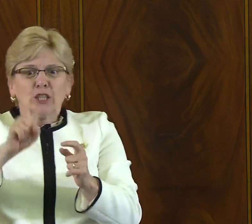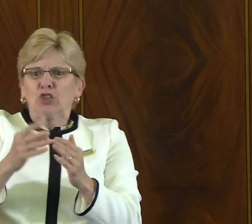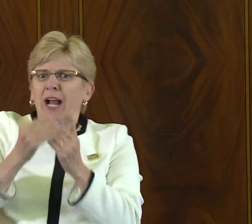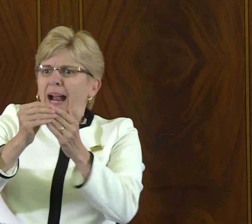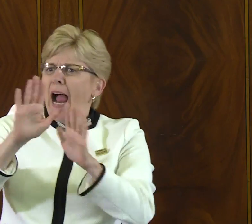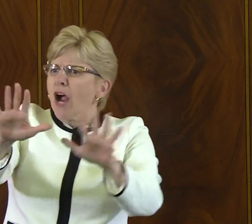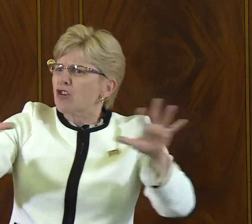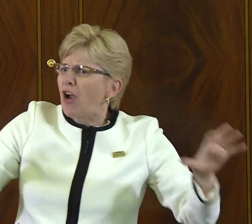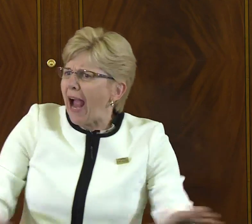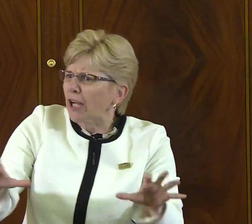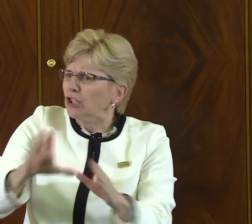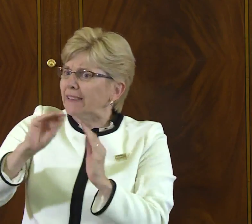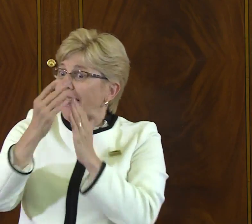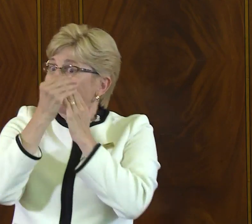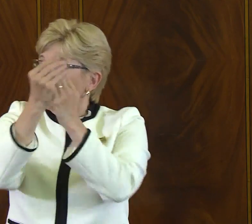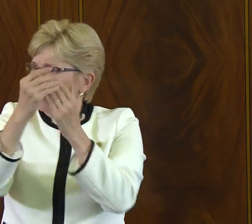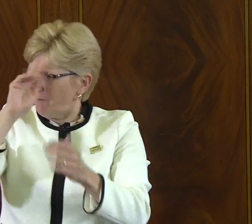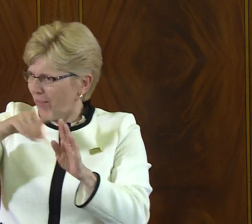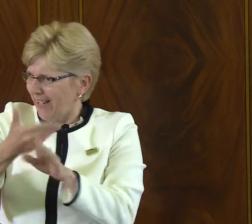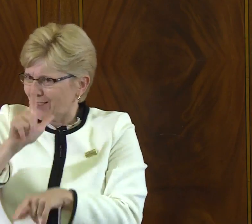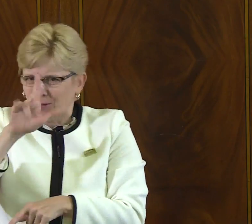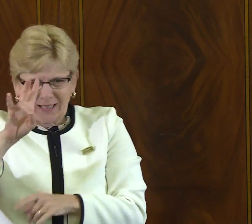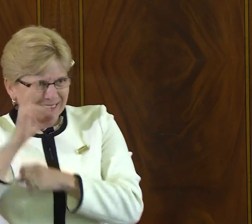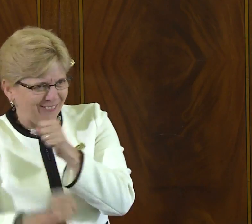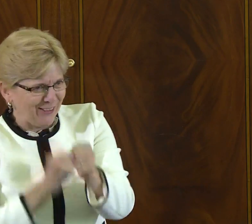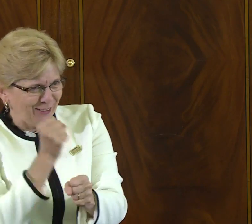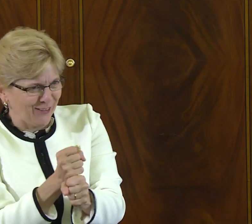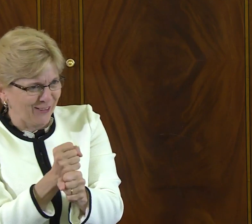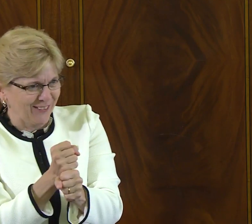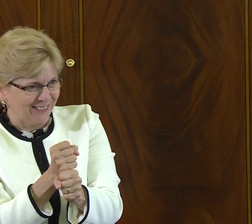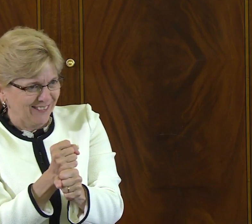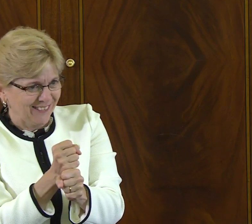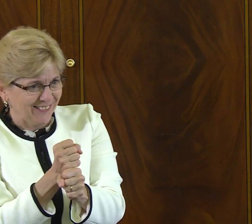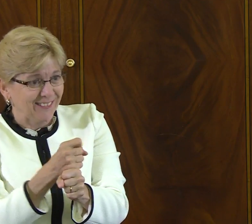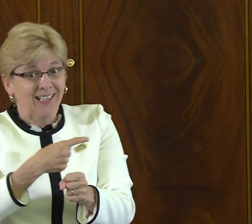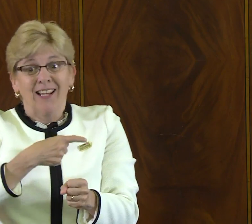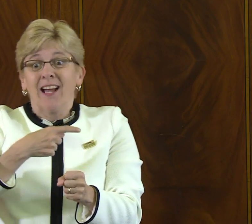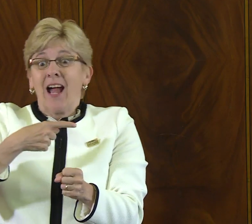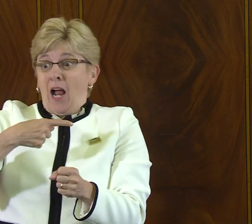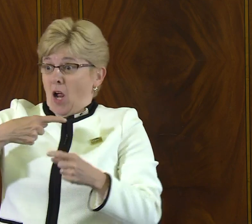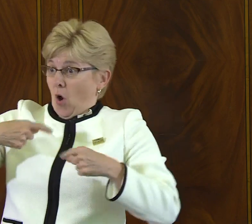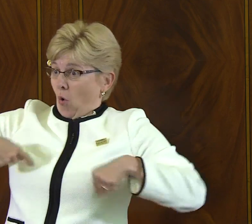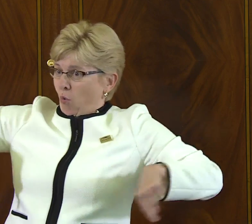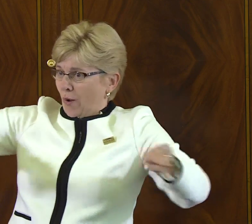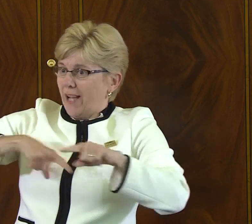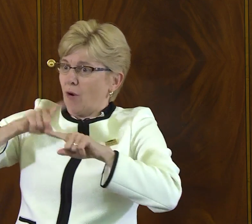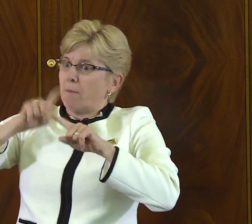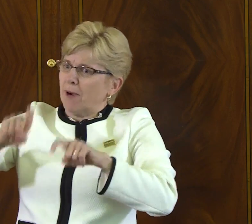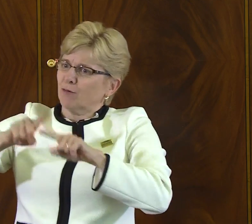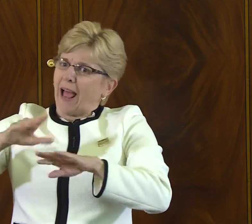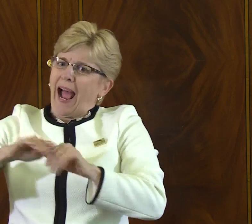These are our thoughts and considerations that should lead to action and leadership in the next 27 years.